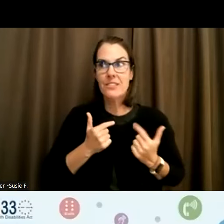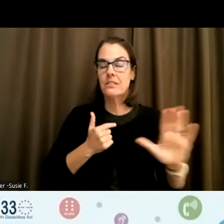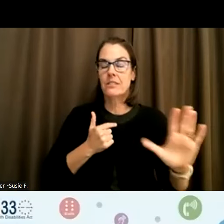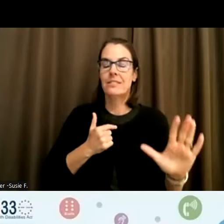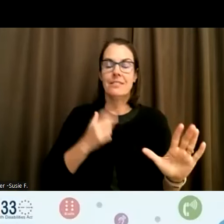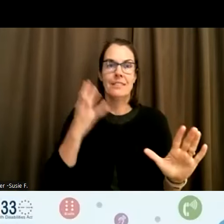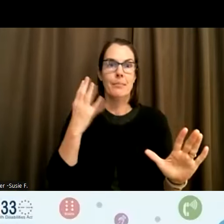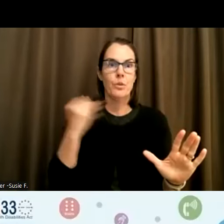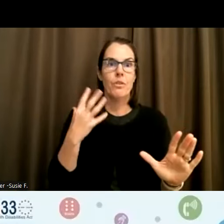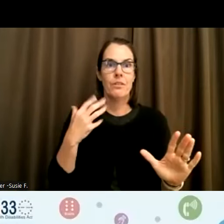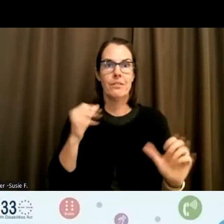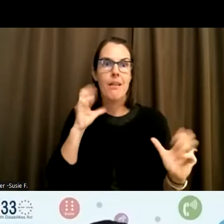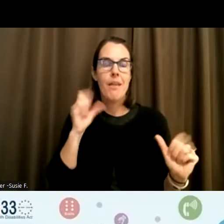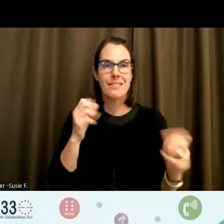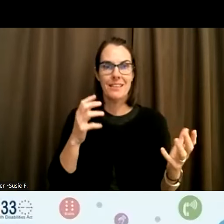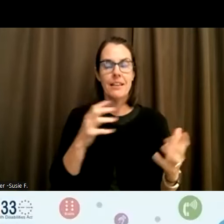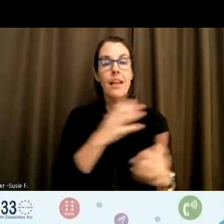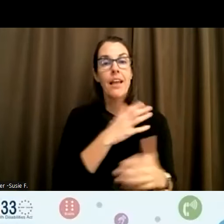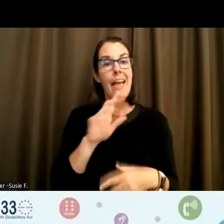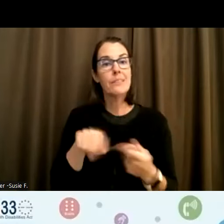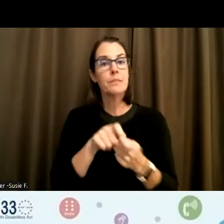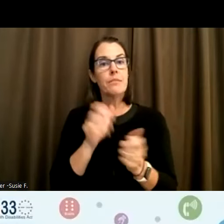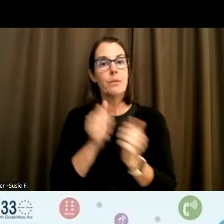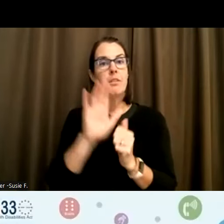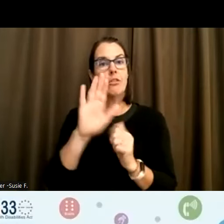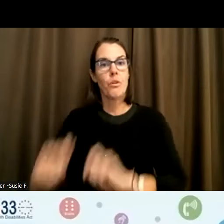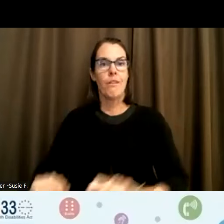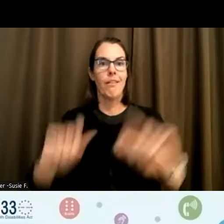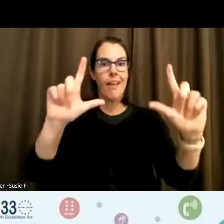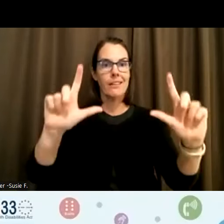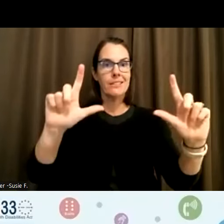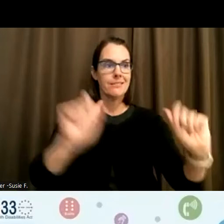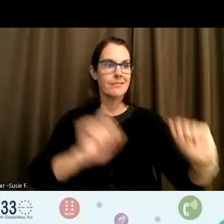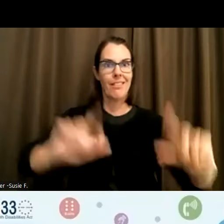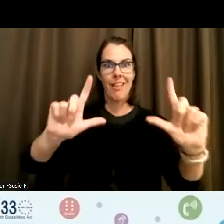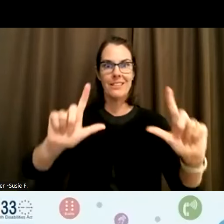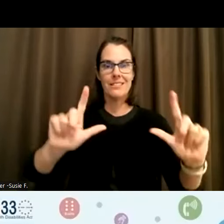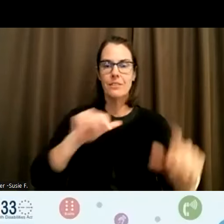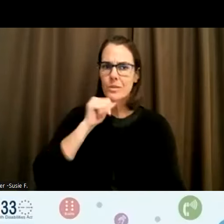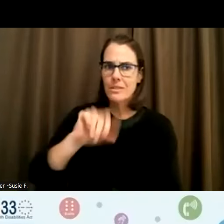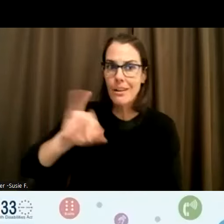especially with the lens that you are able to see life through. So no, it's not just a first grade teacher, right.